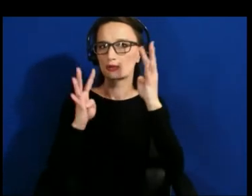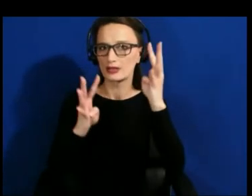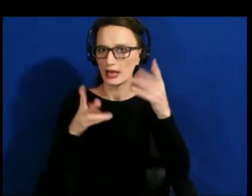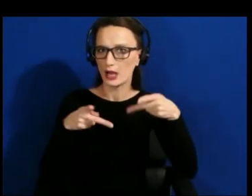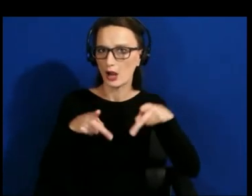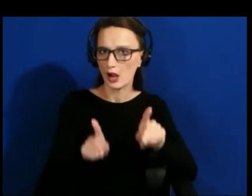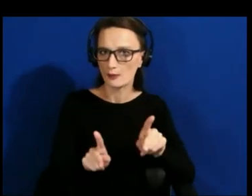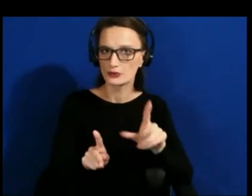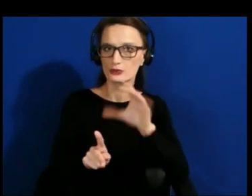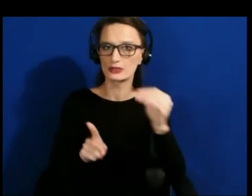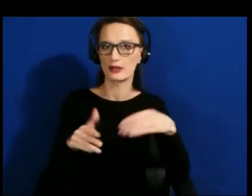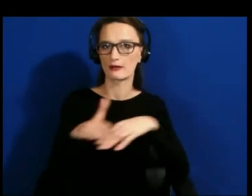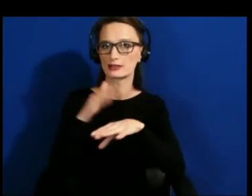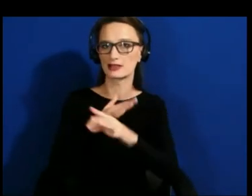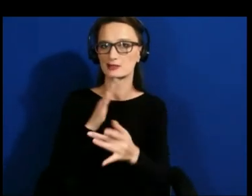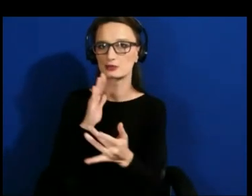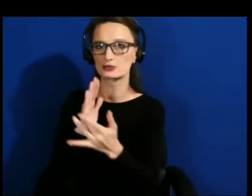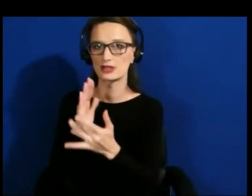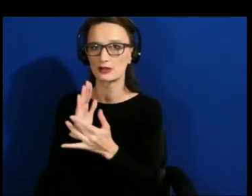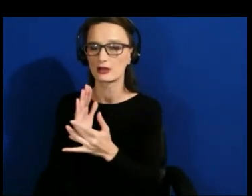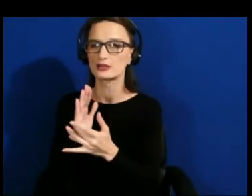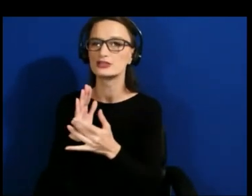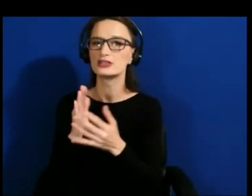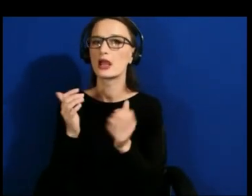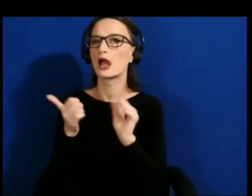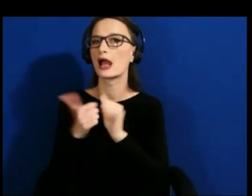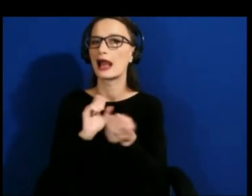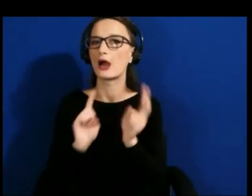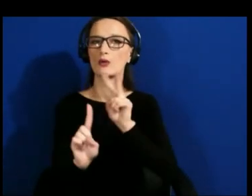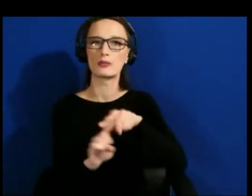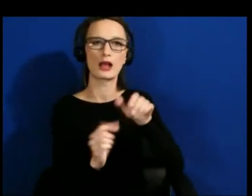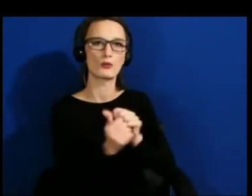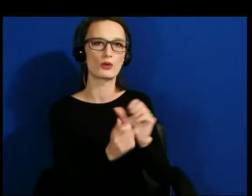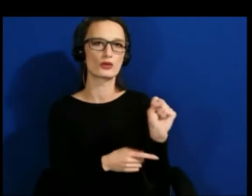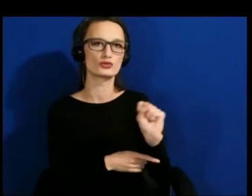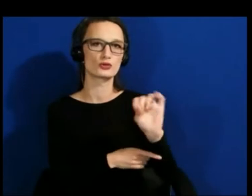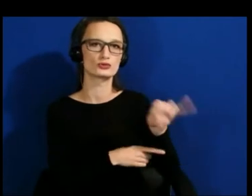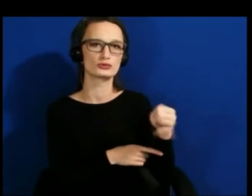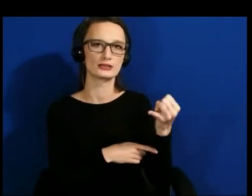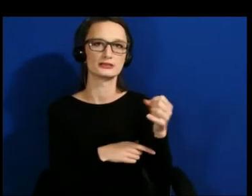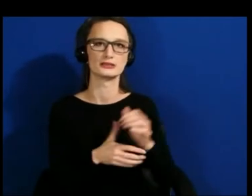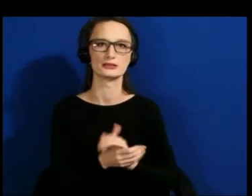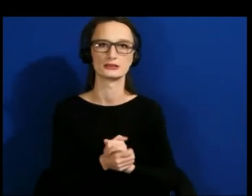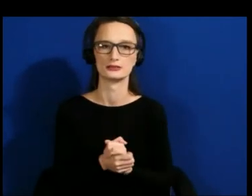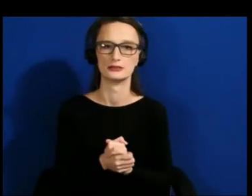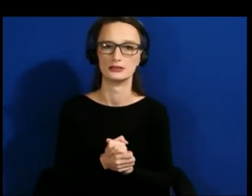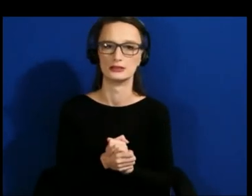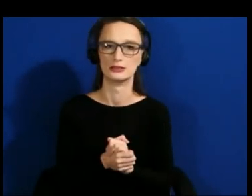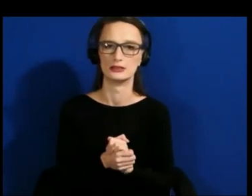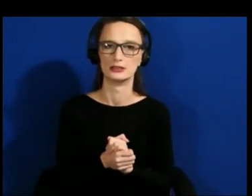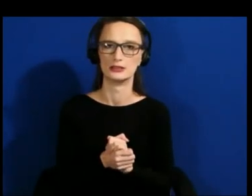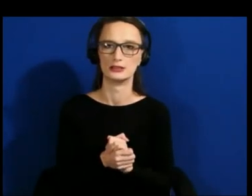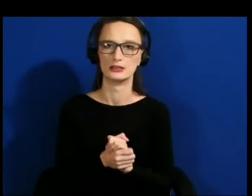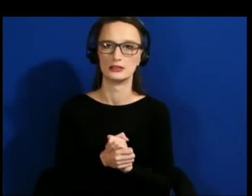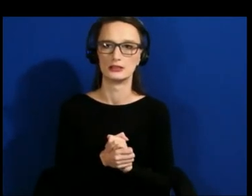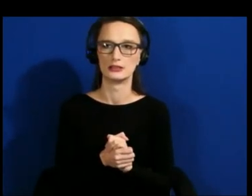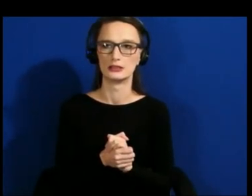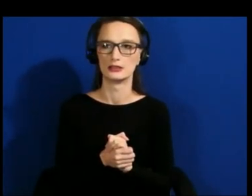is an issue of social justice? I’m going to hand this to Neil and maybe you can address it or assign someone else.